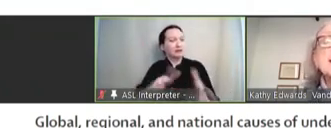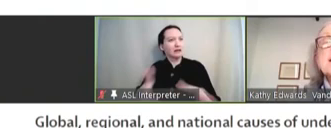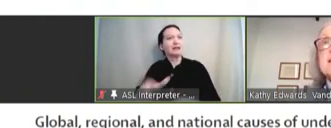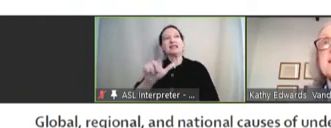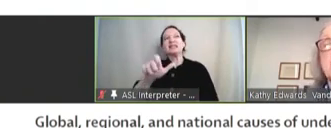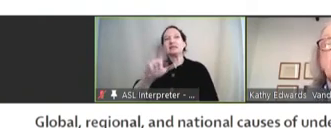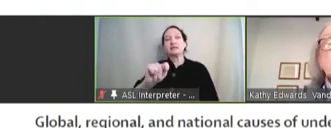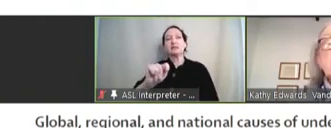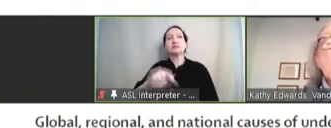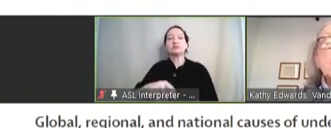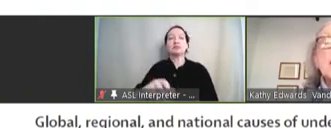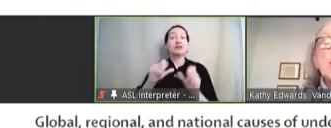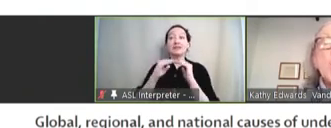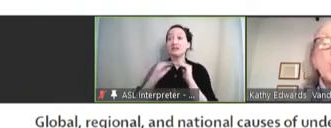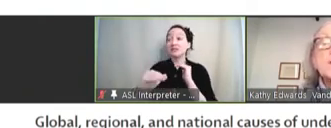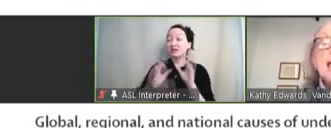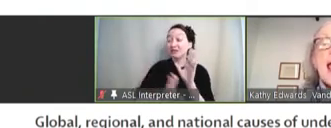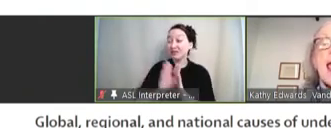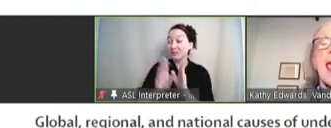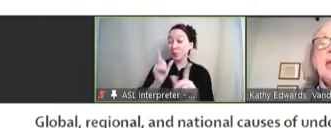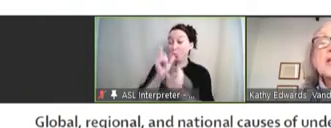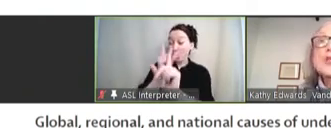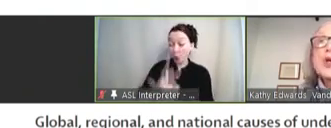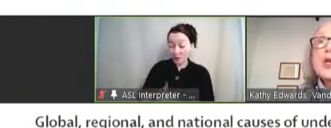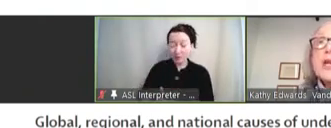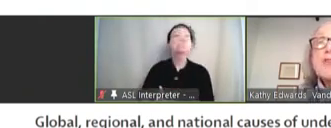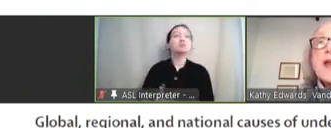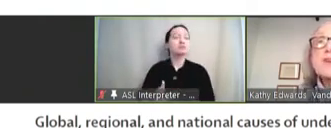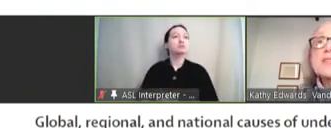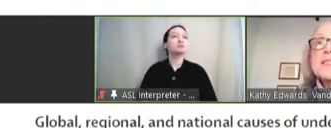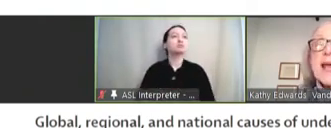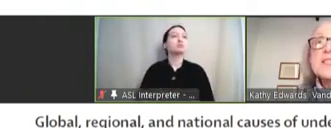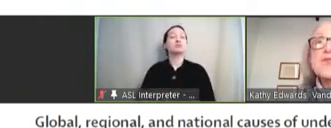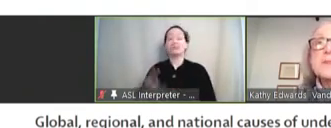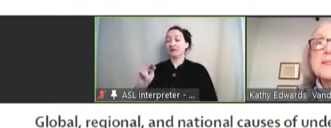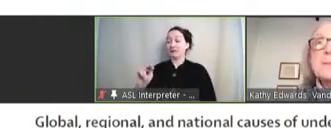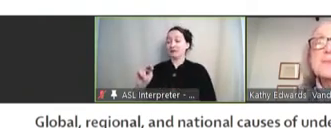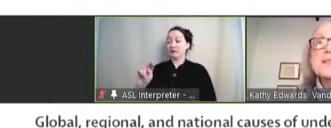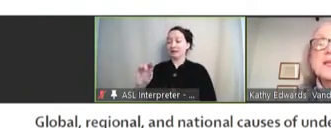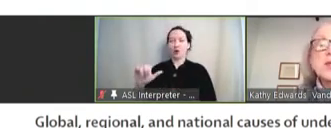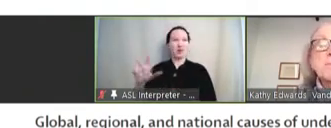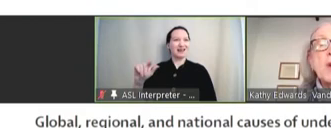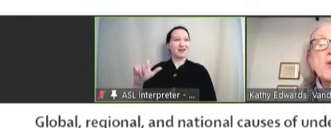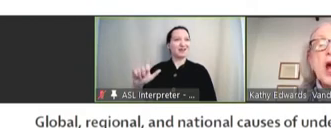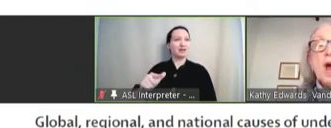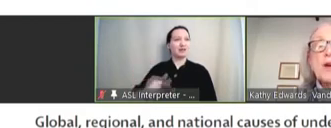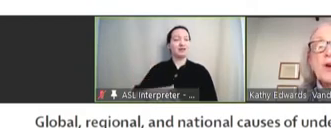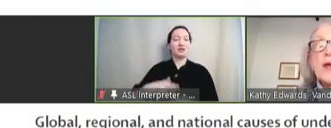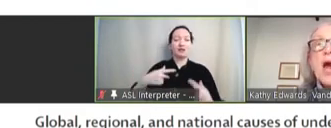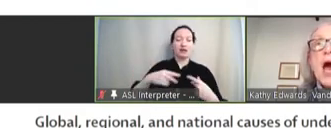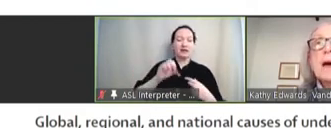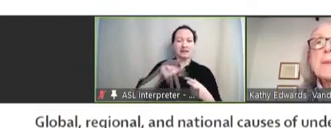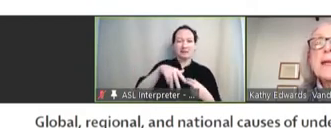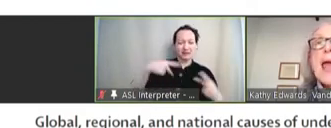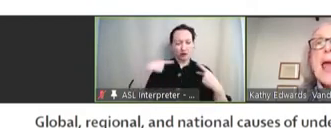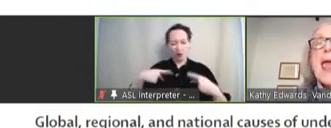the sustainable development goals. And neonatal deaths from sepsis and pneumonia are very common.